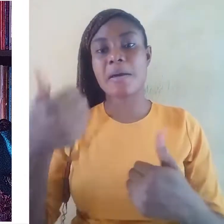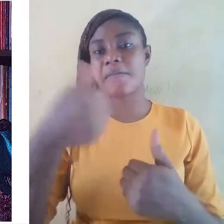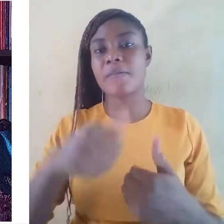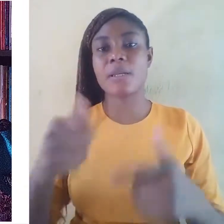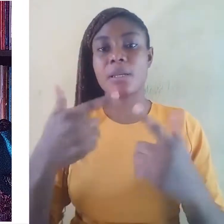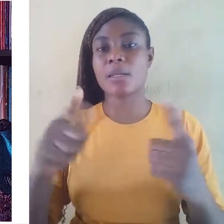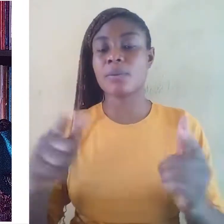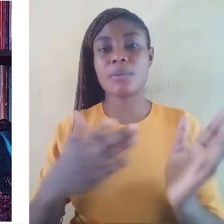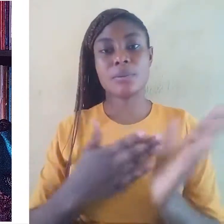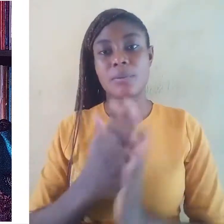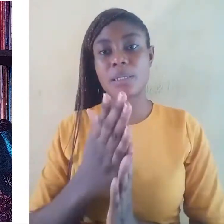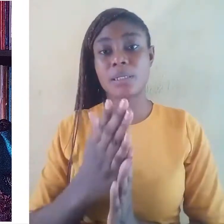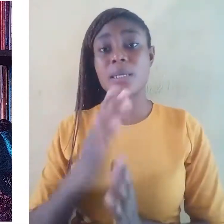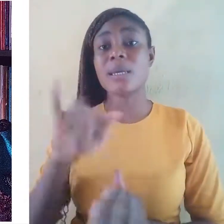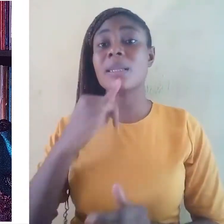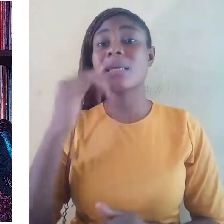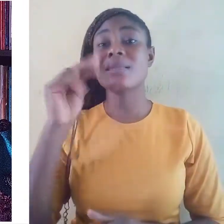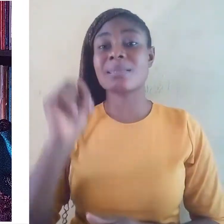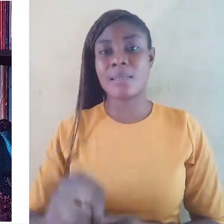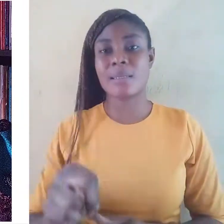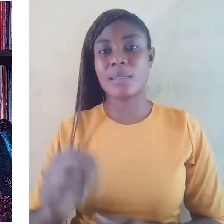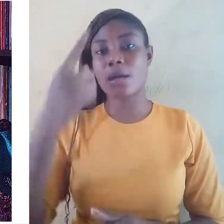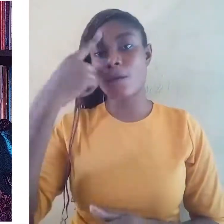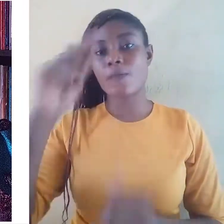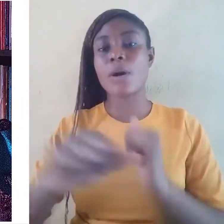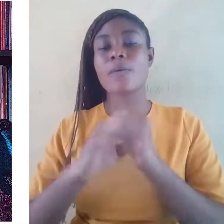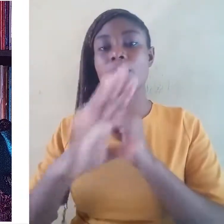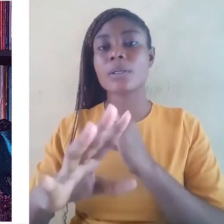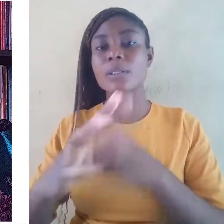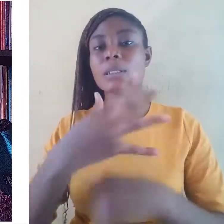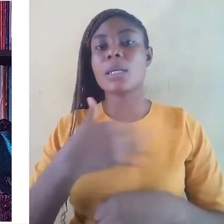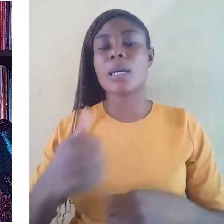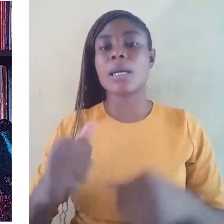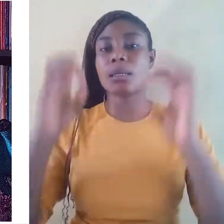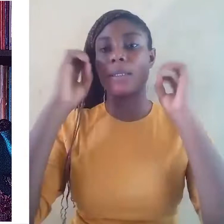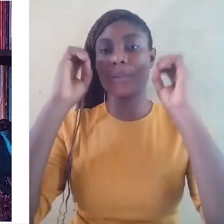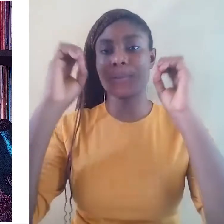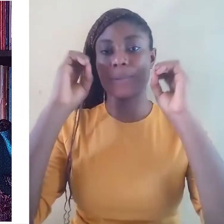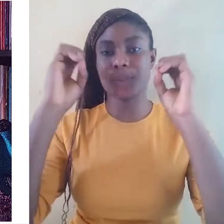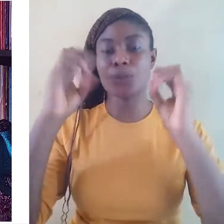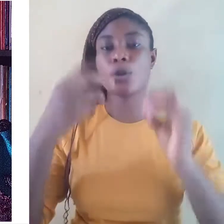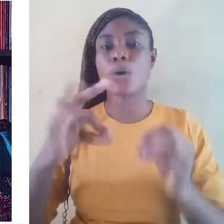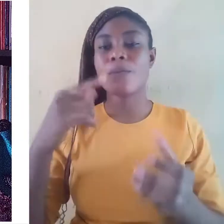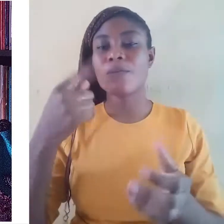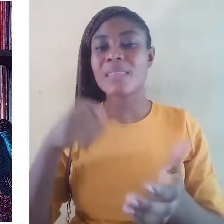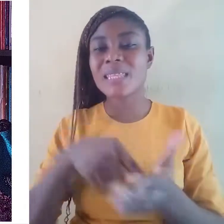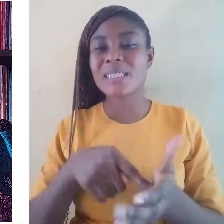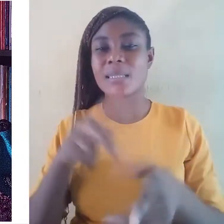There is need therefore for advocacy and education of the people, especially the minority language